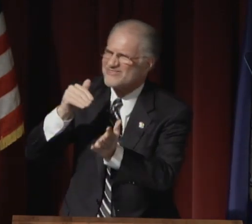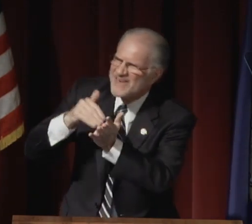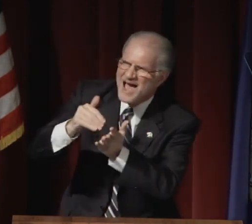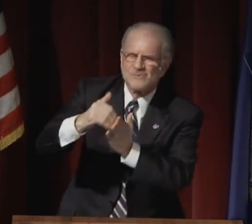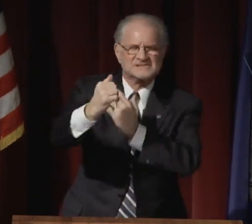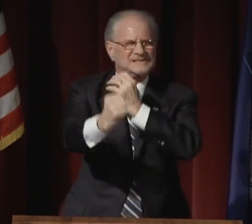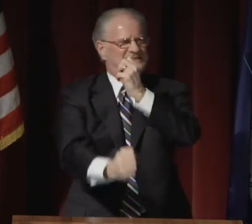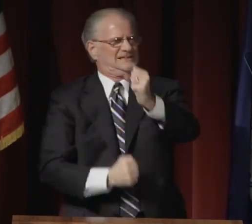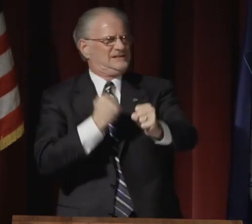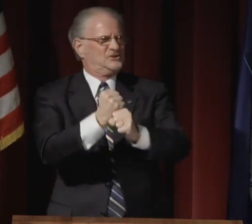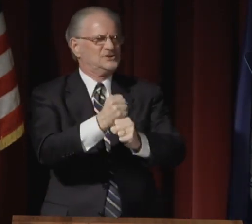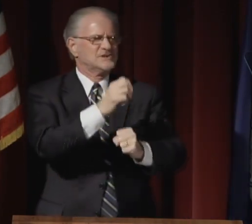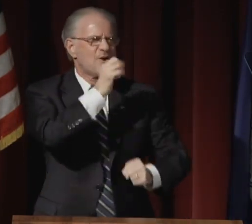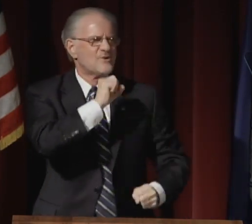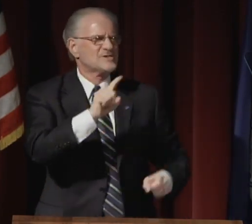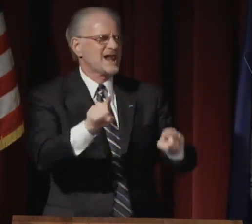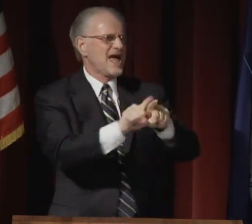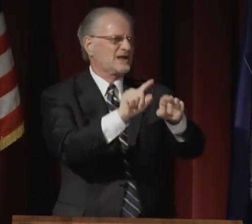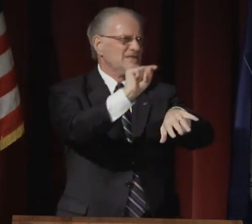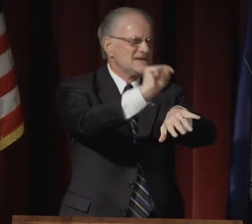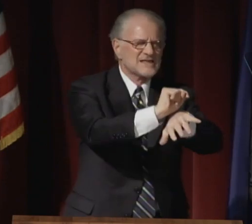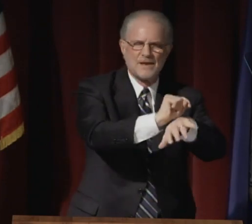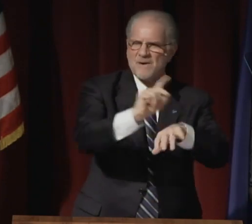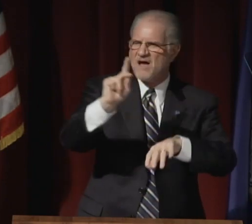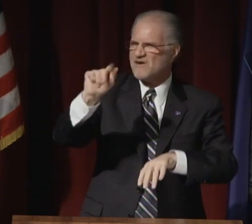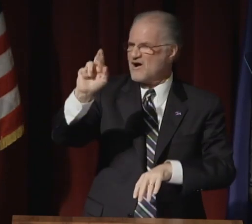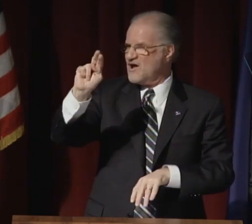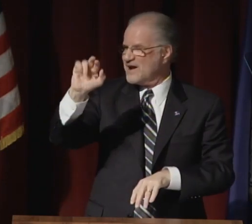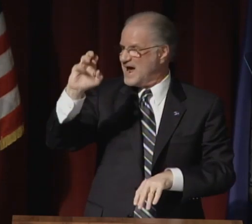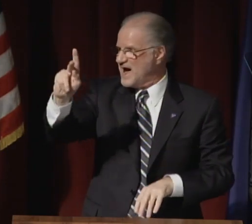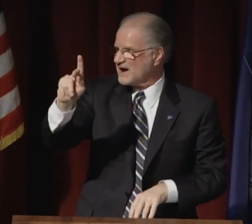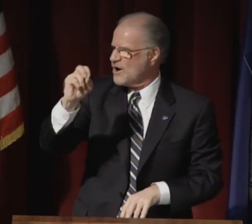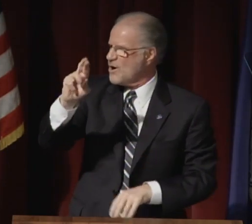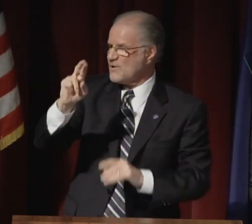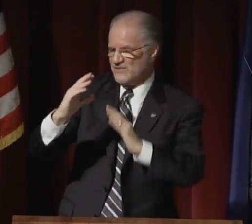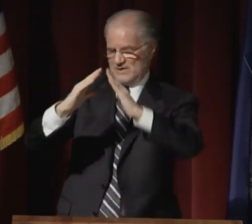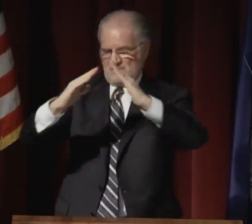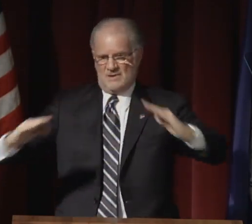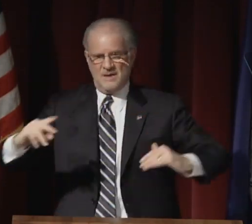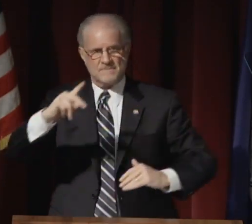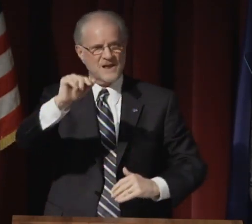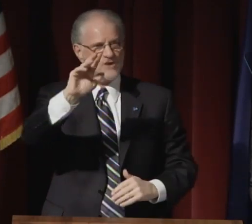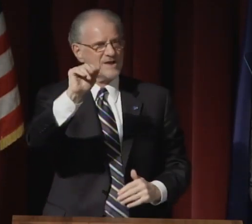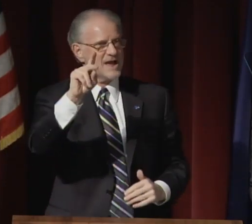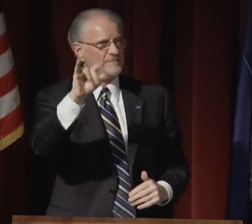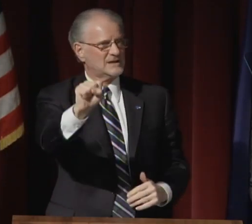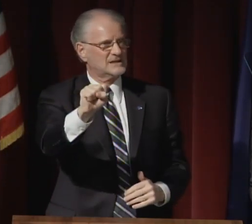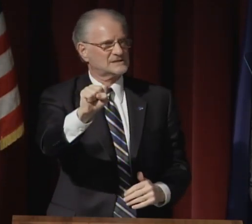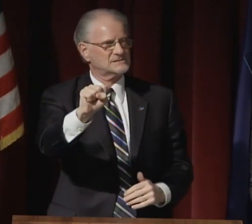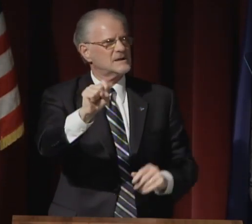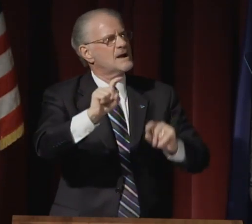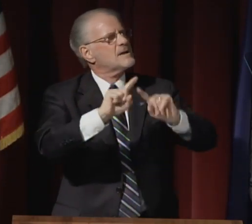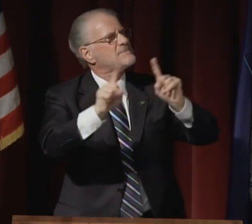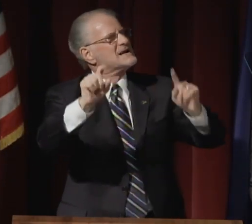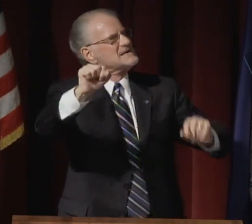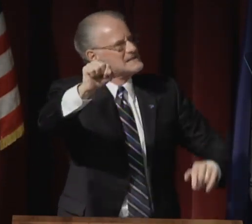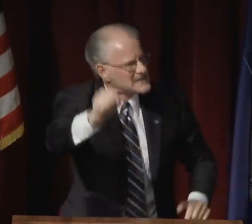No, we are not thousands of years old like the Temple at Karnak or the pyramids.